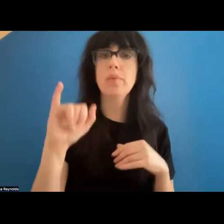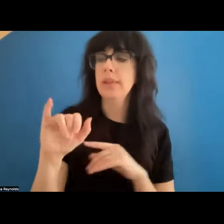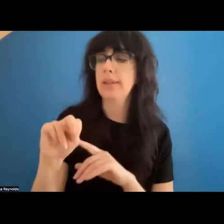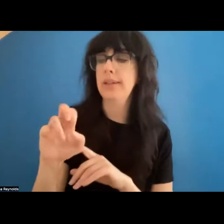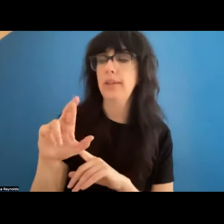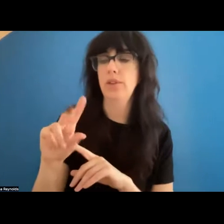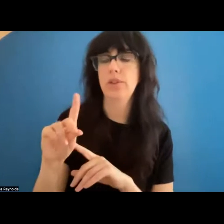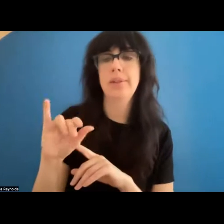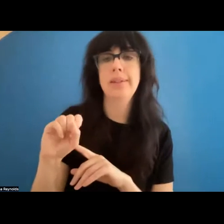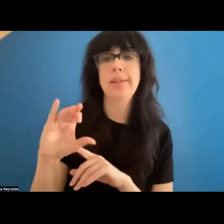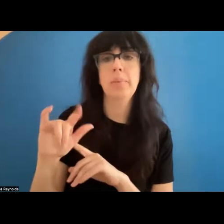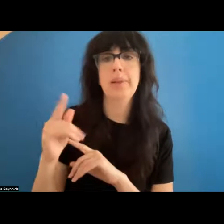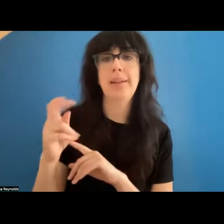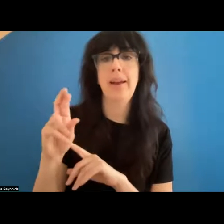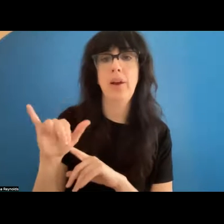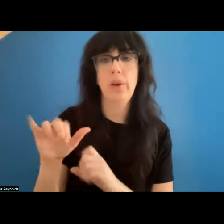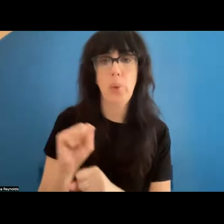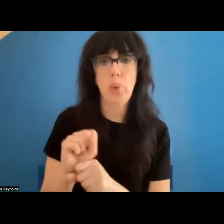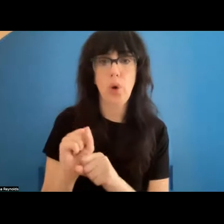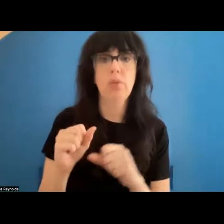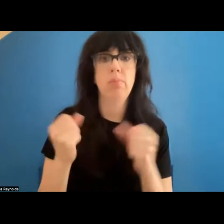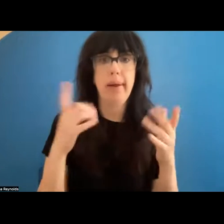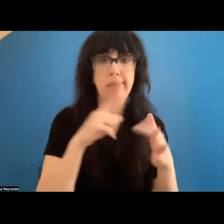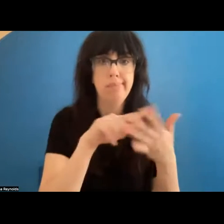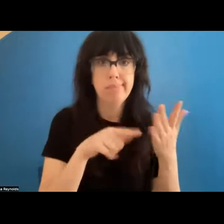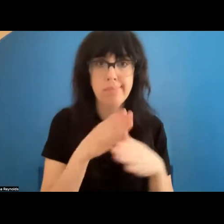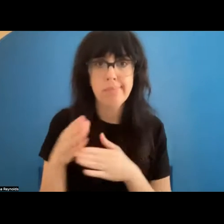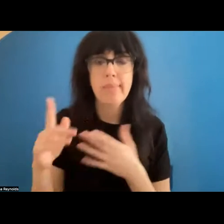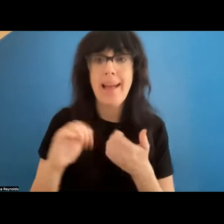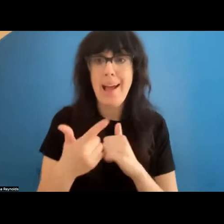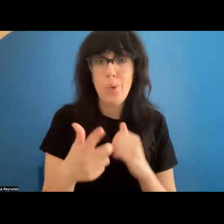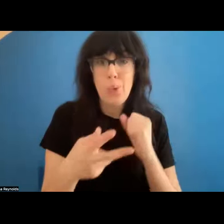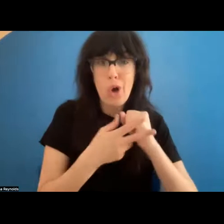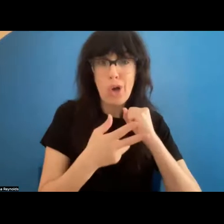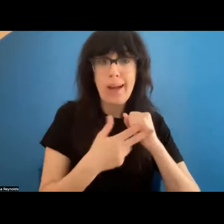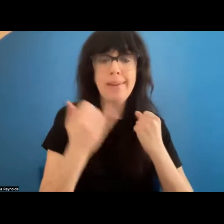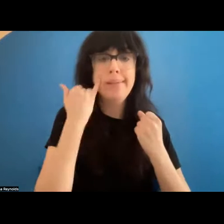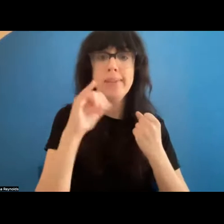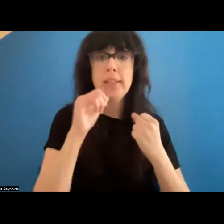do you archive something that is not the usual ? And what aspects of the work are important to archive